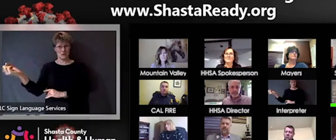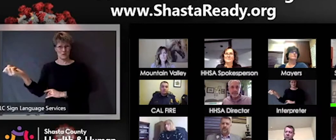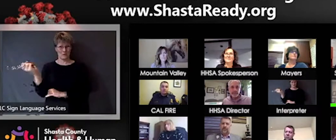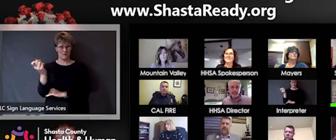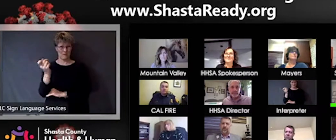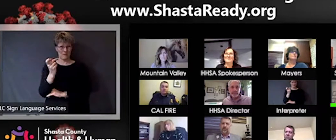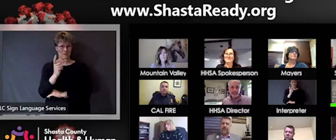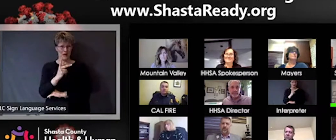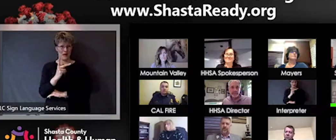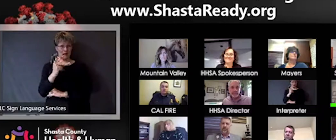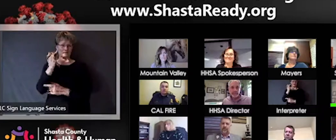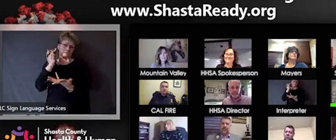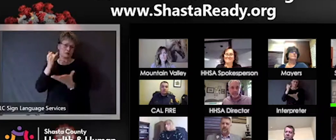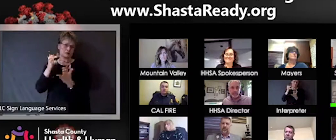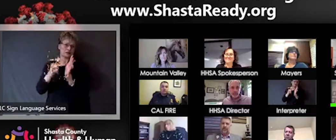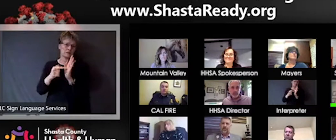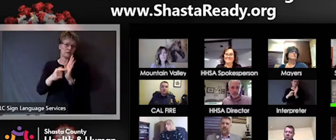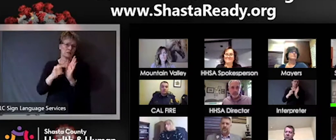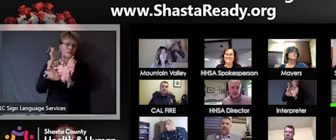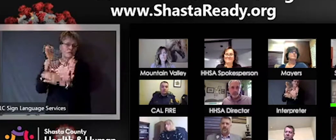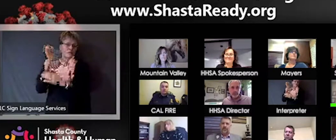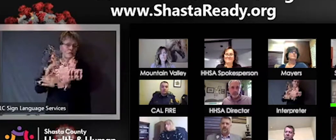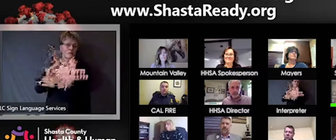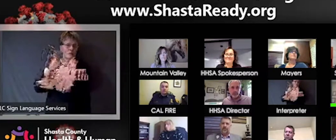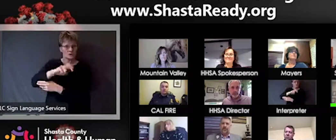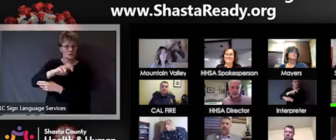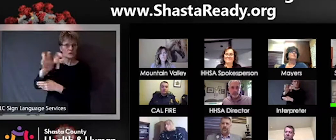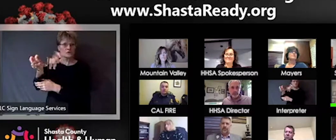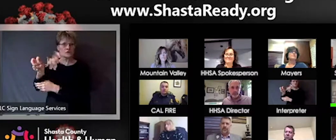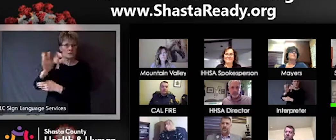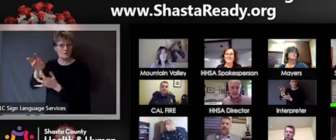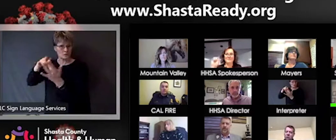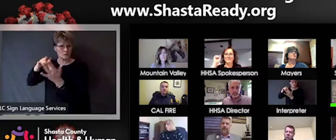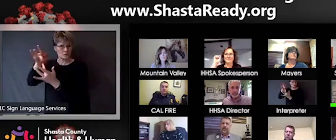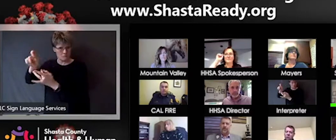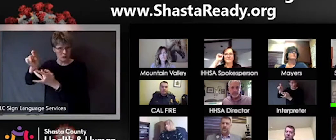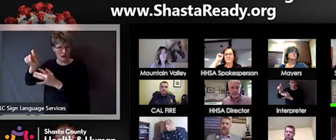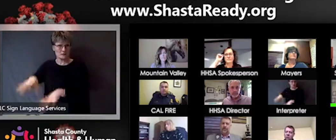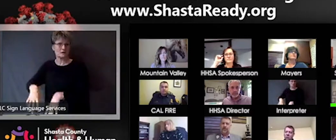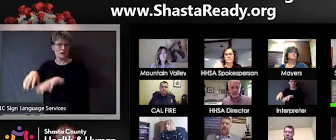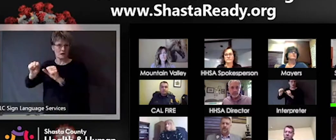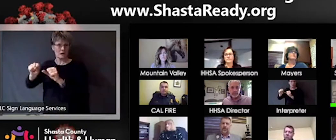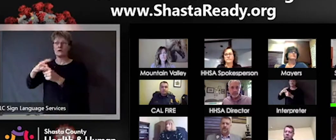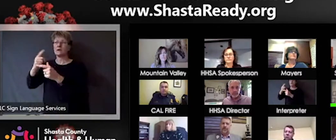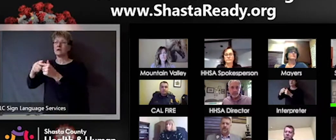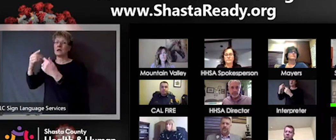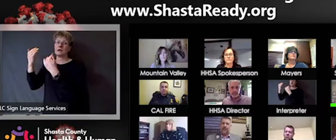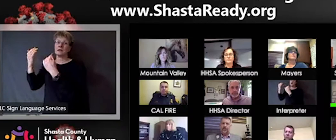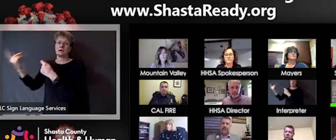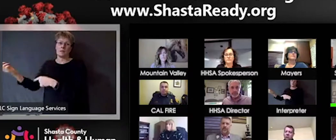that you really limit contact with anybody for those 14-days after return. I